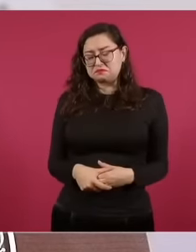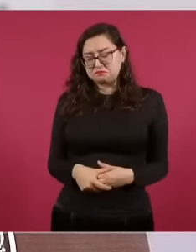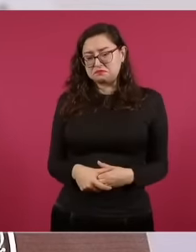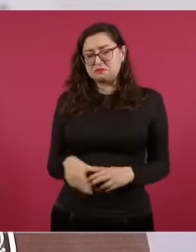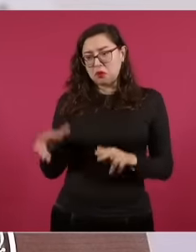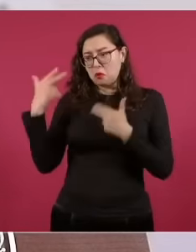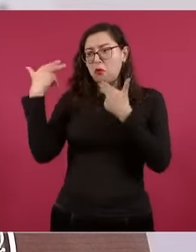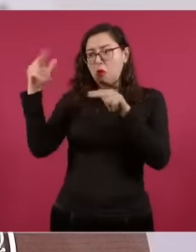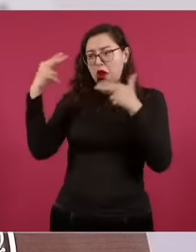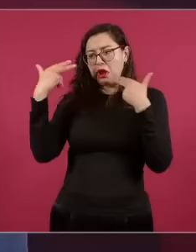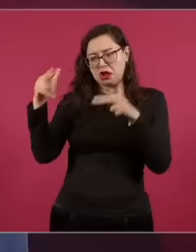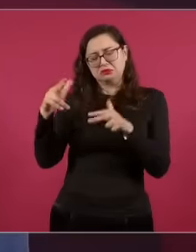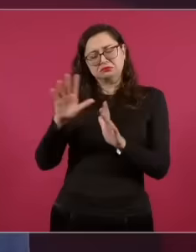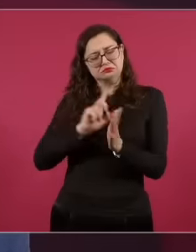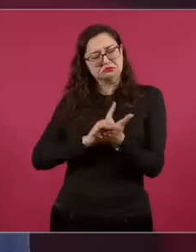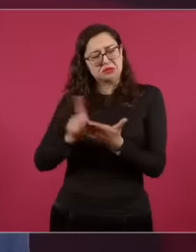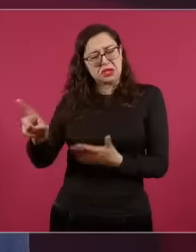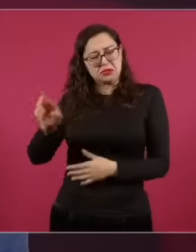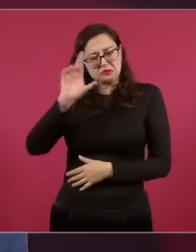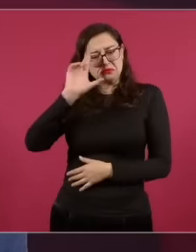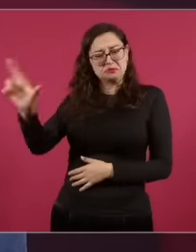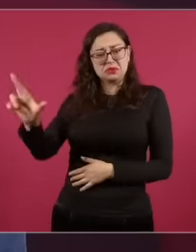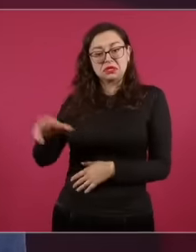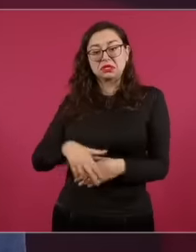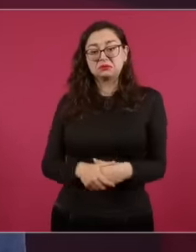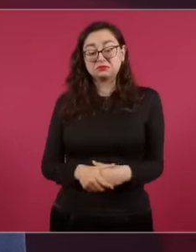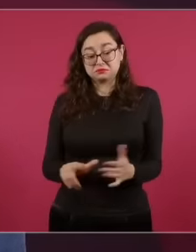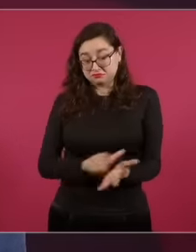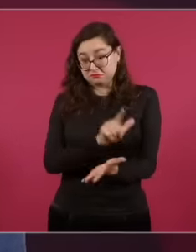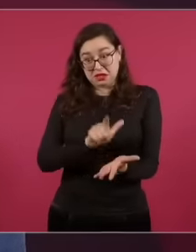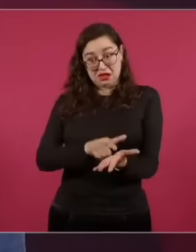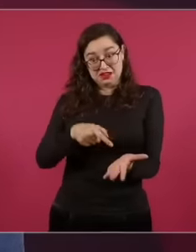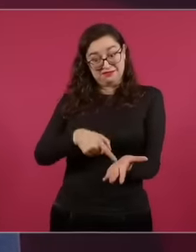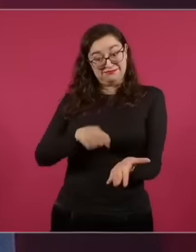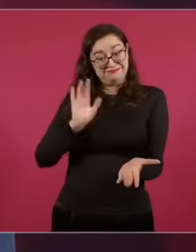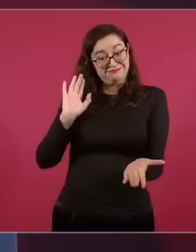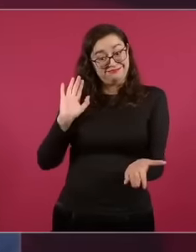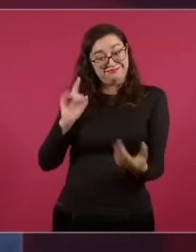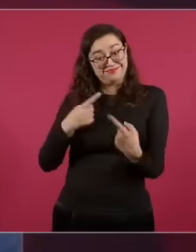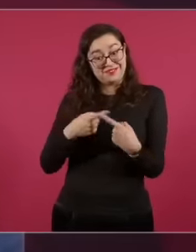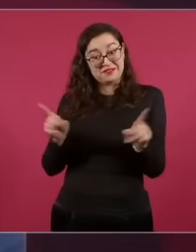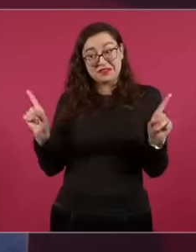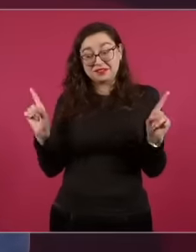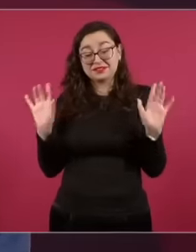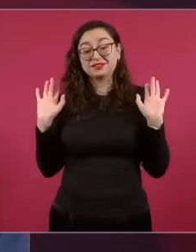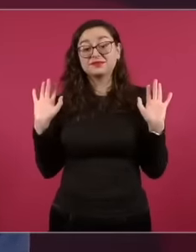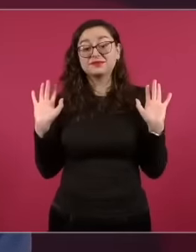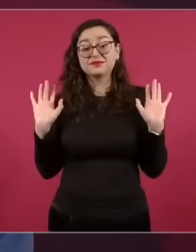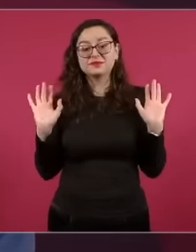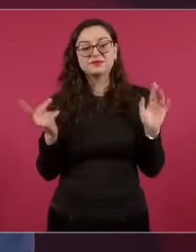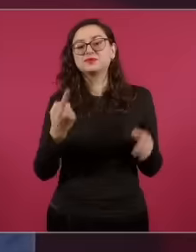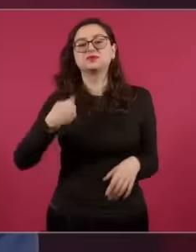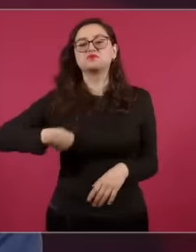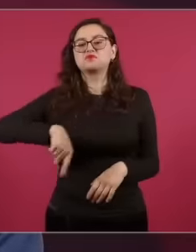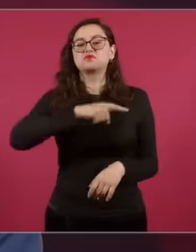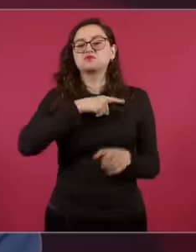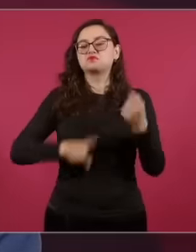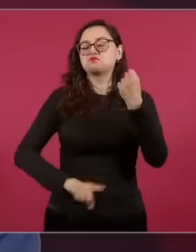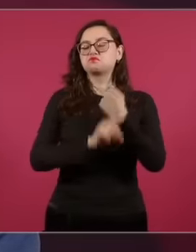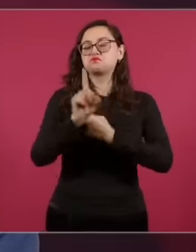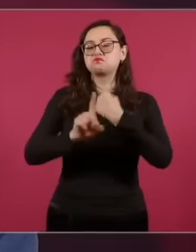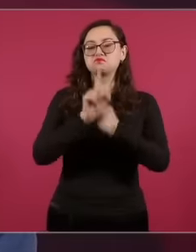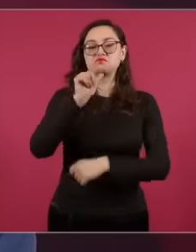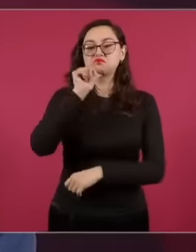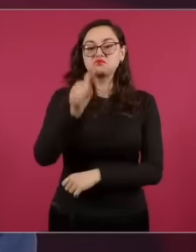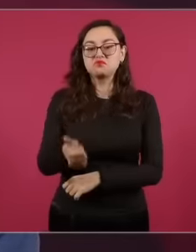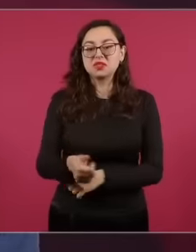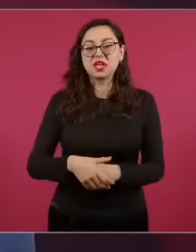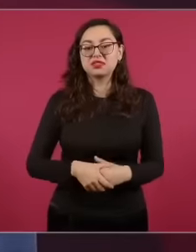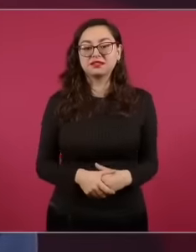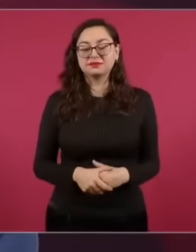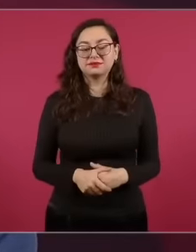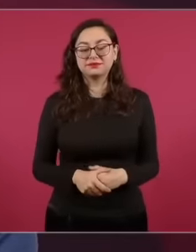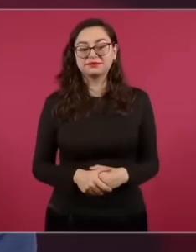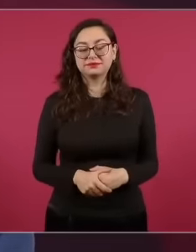strike. We do not have any problem, except that we want to make it